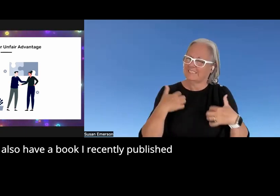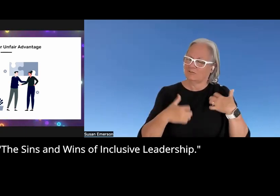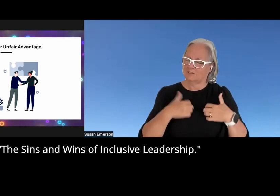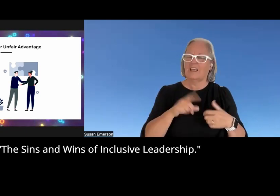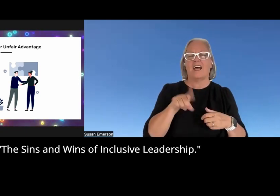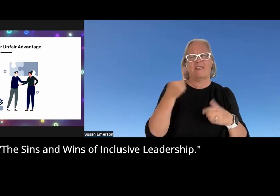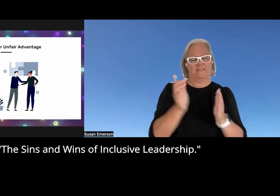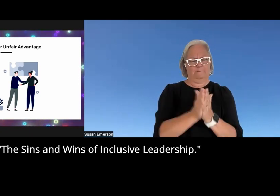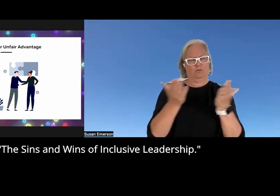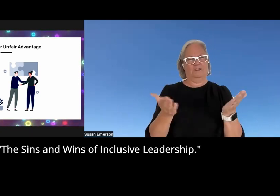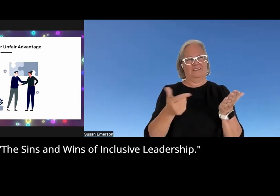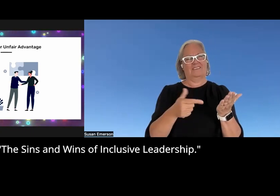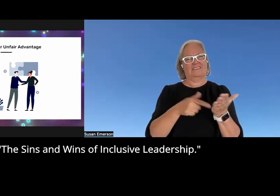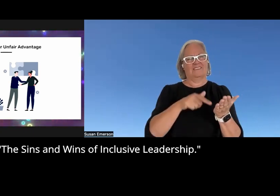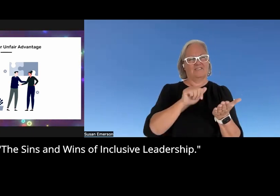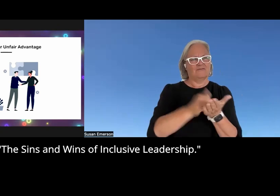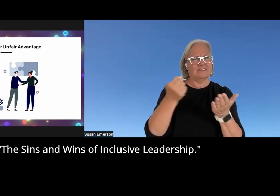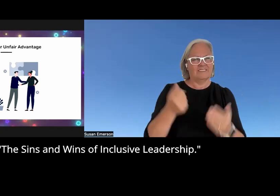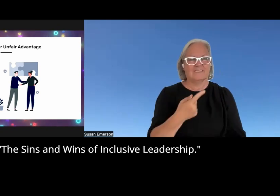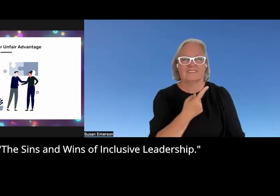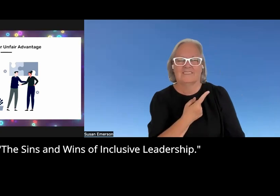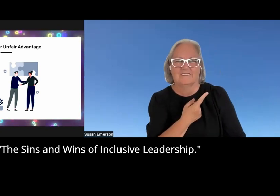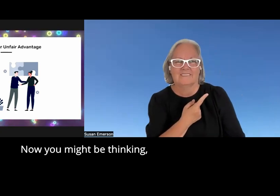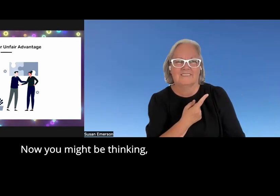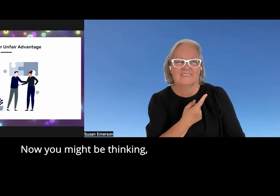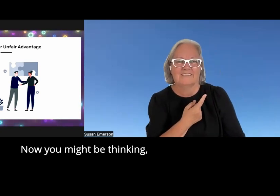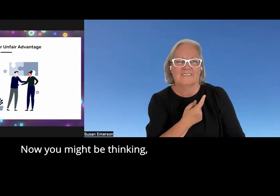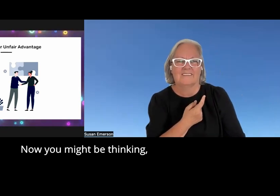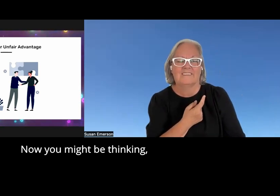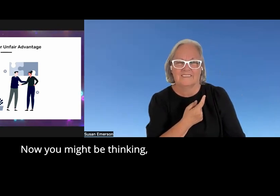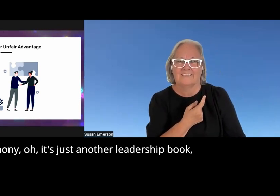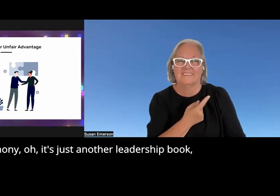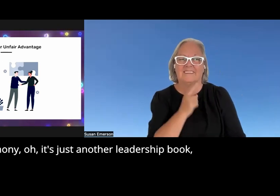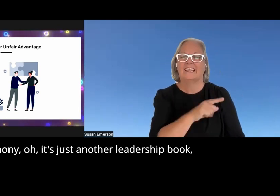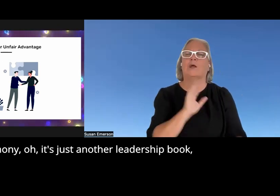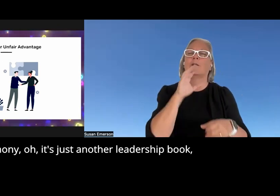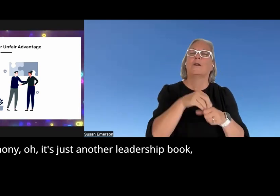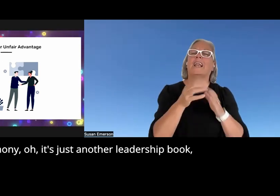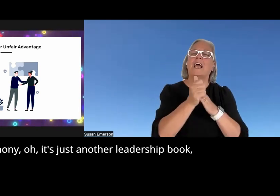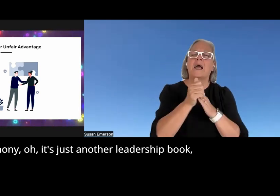published called the sins and wins of inclusive leadership now you might be thinking Anthony oh